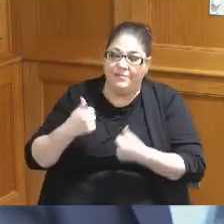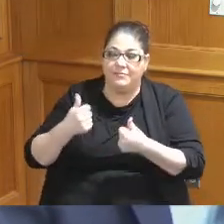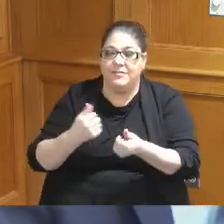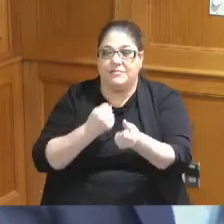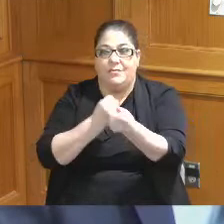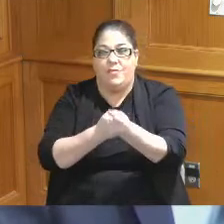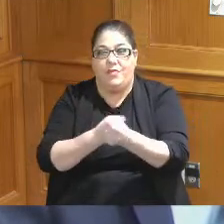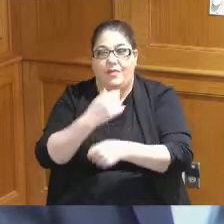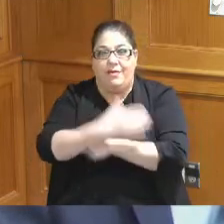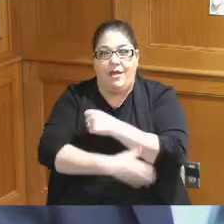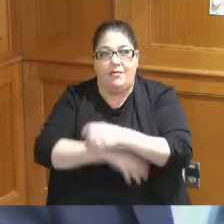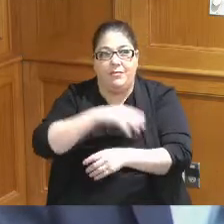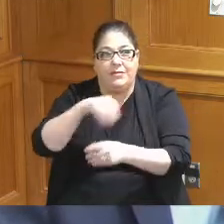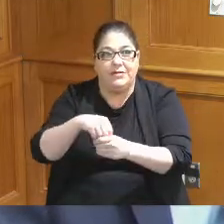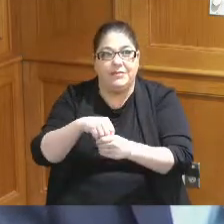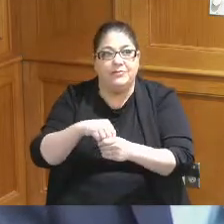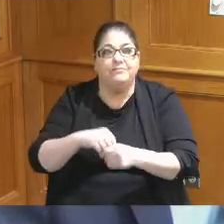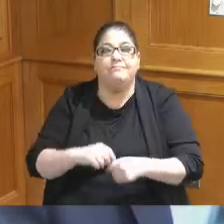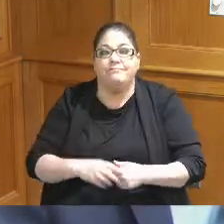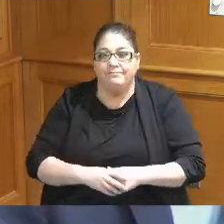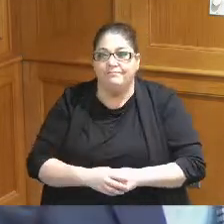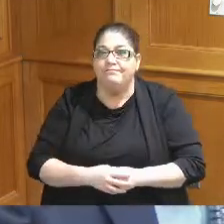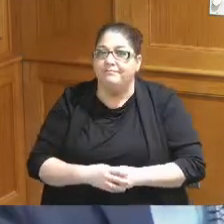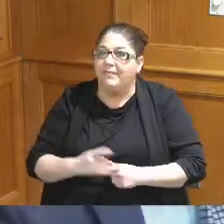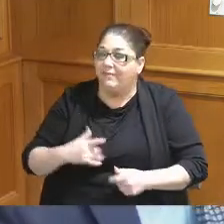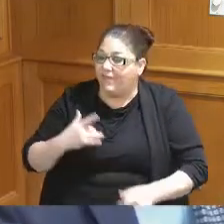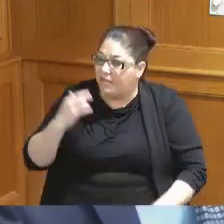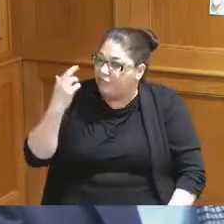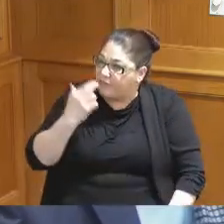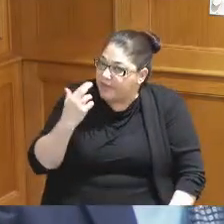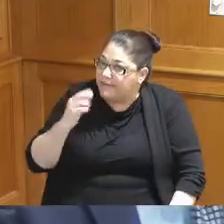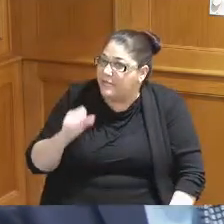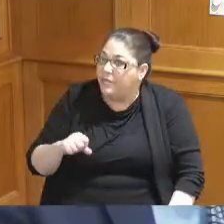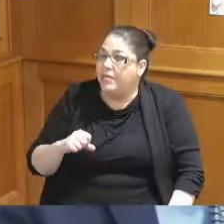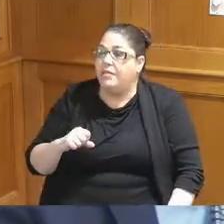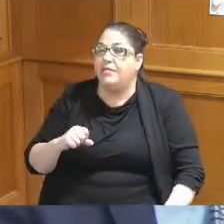county participation here I think it's reasonable I think relative to the city it's it's fair